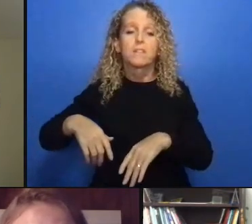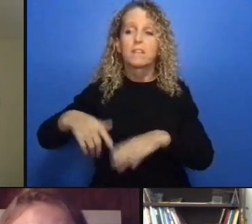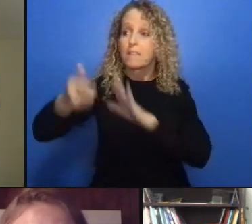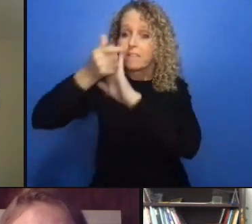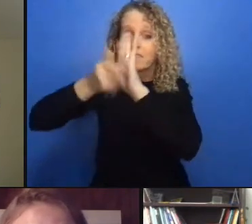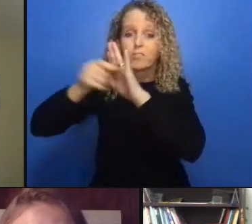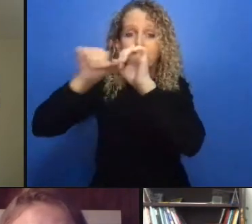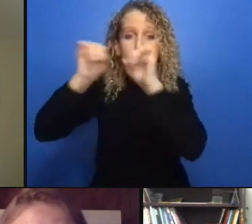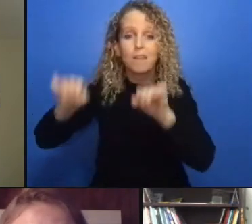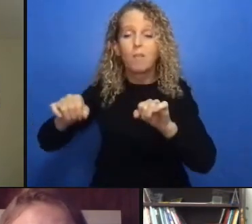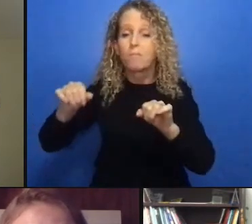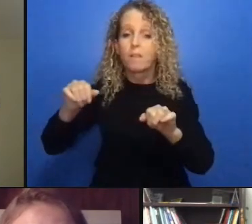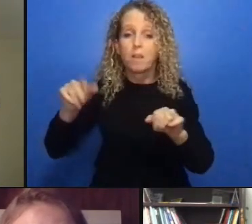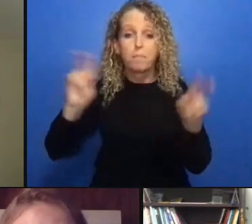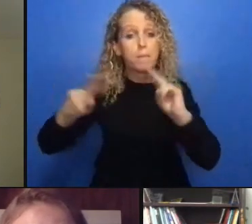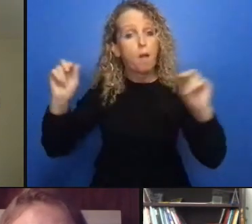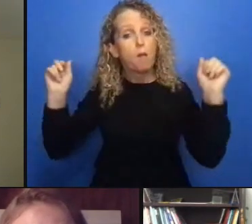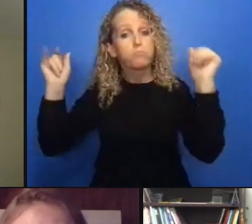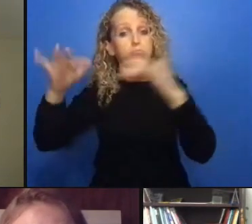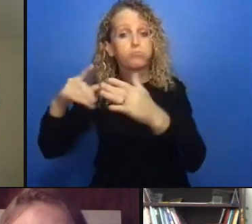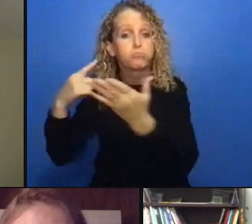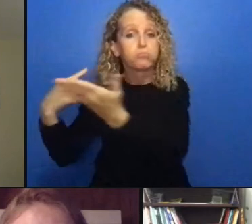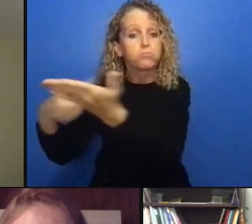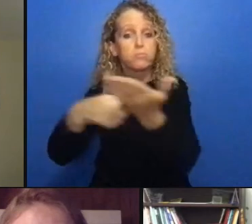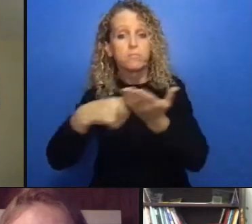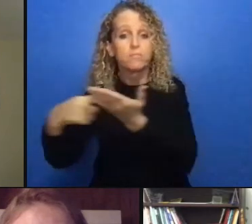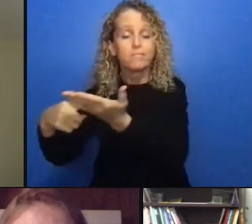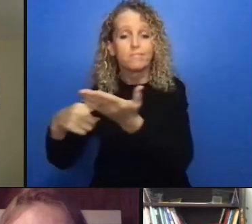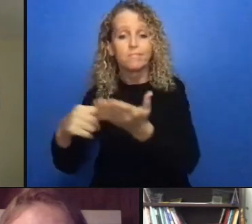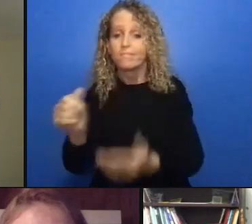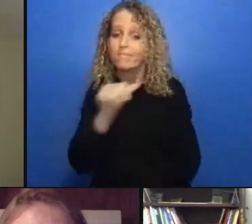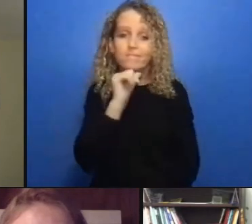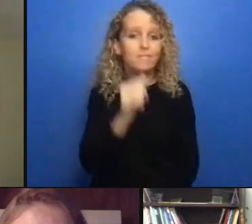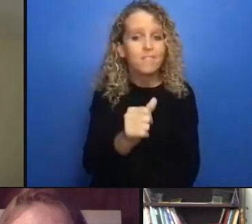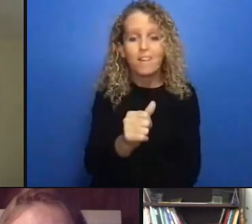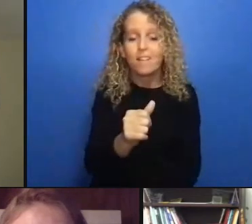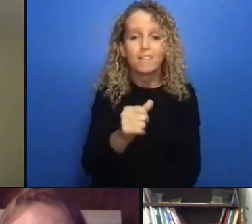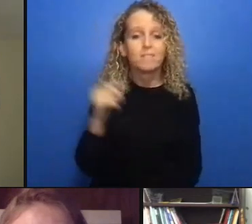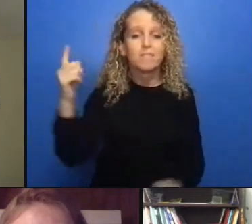incarcerated and the second would be very related you know taking a public health approach I said